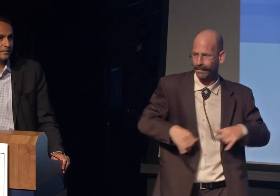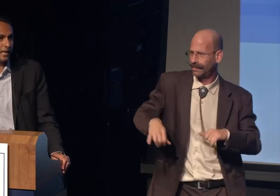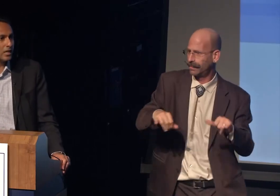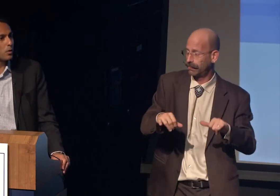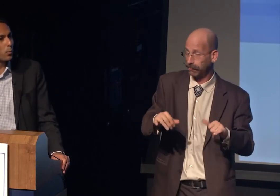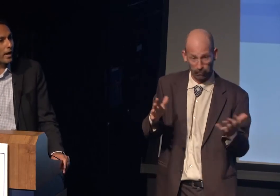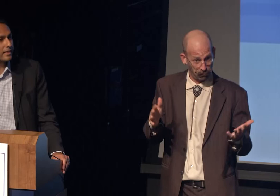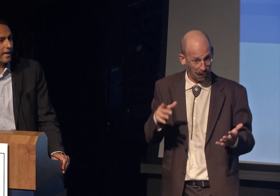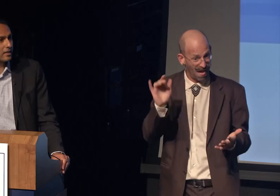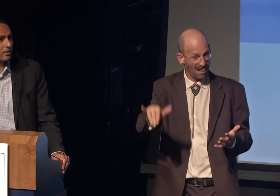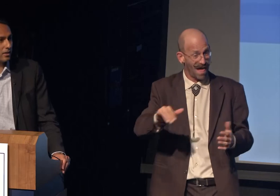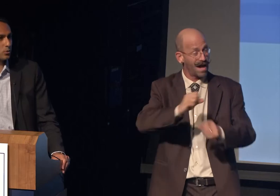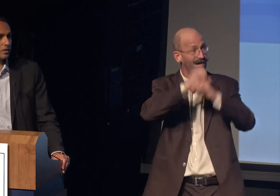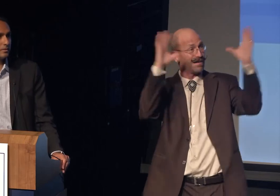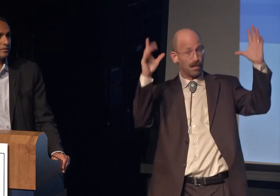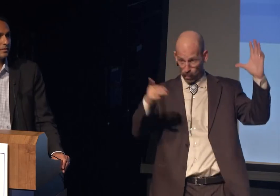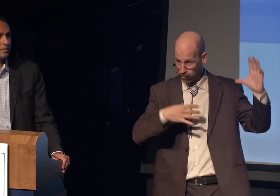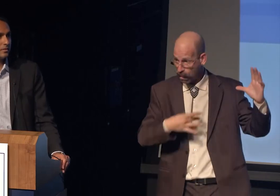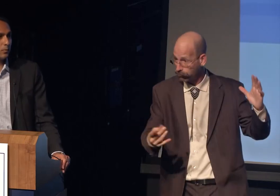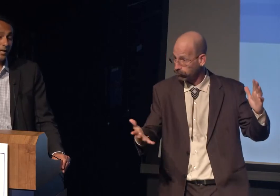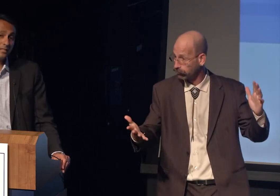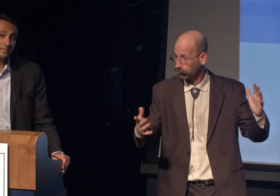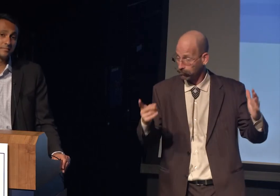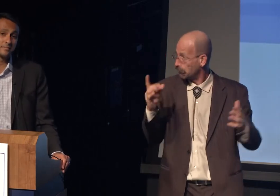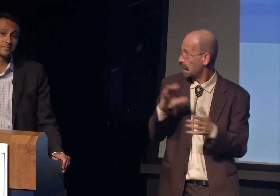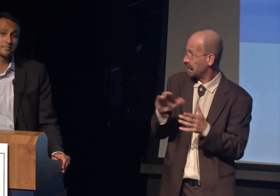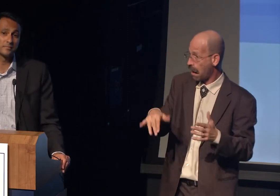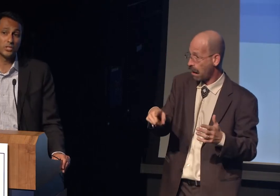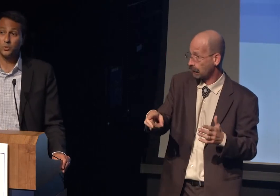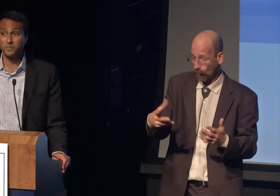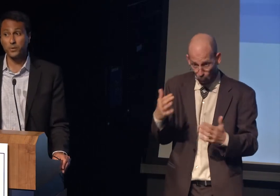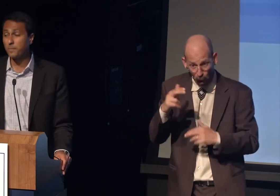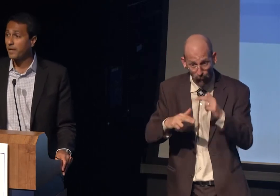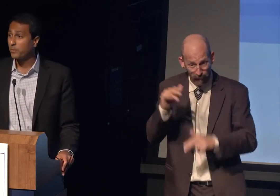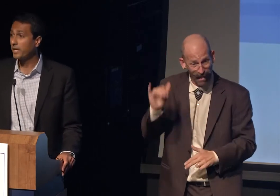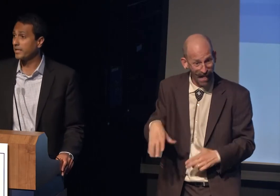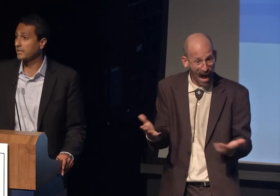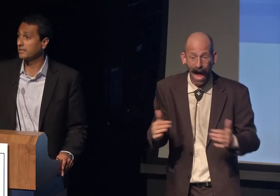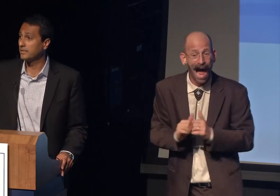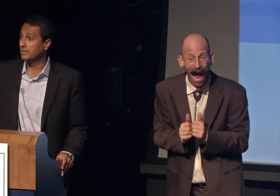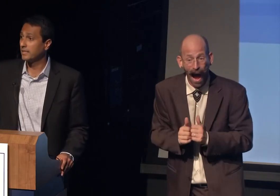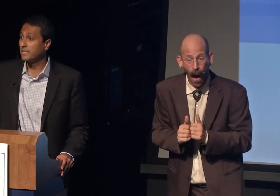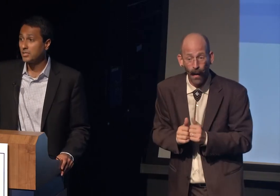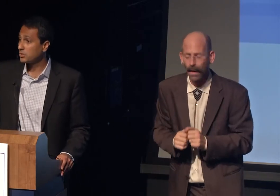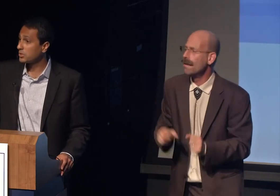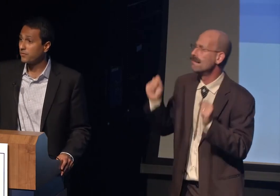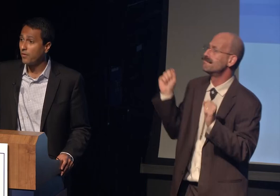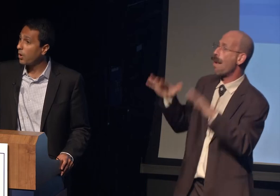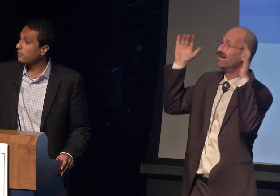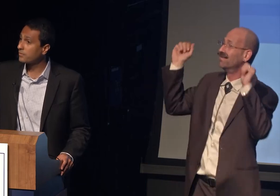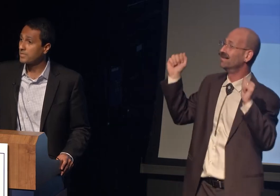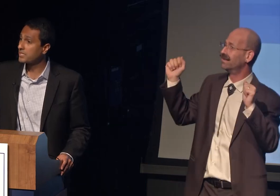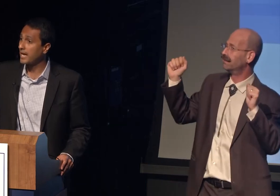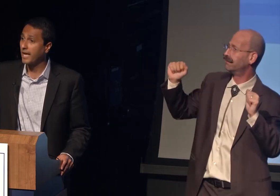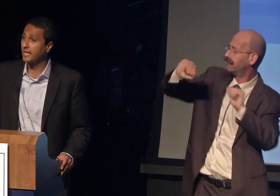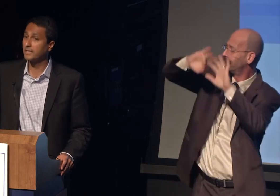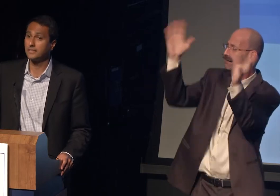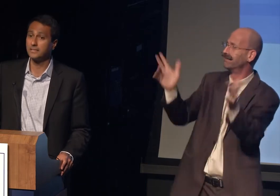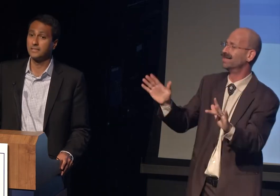How do you erect that cathedral? Well, you do it brick by brick. It doesn't just fall from the sky.